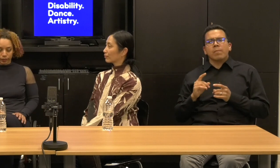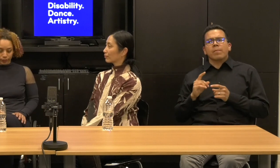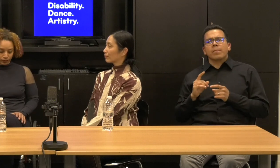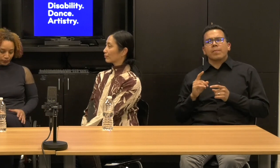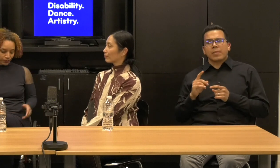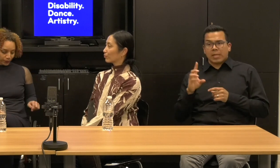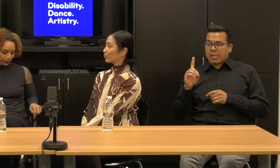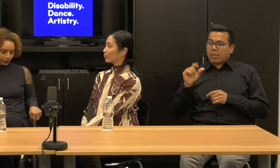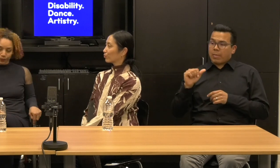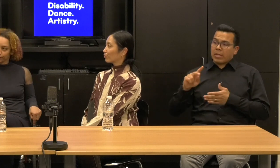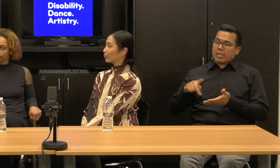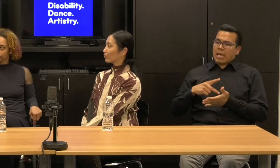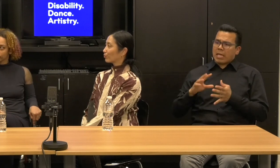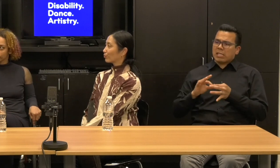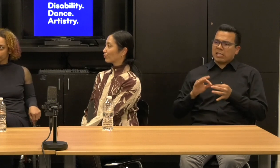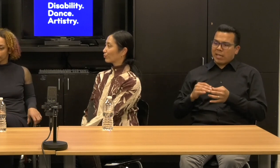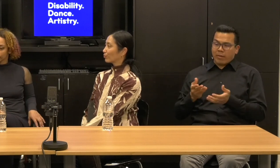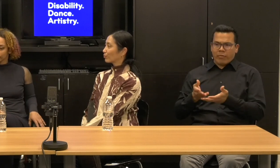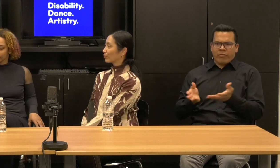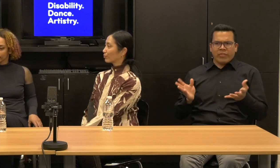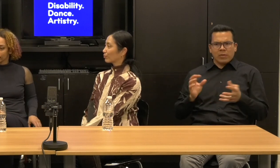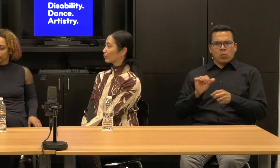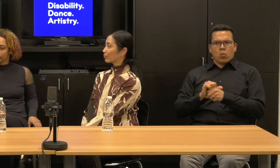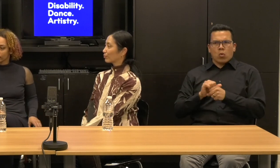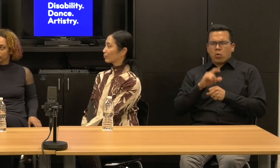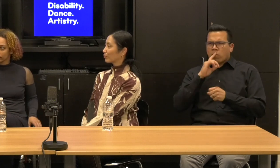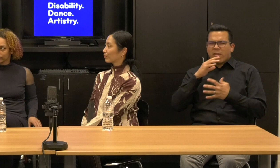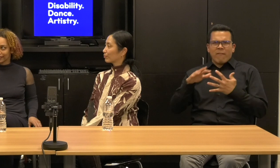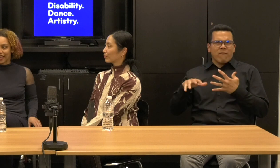Let's not be too quick to say that all of this work is super, super rapidly evolving, right?